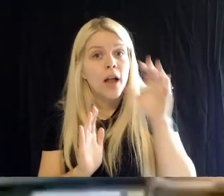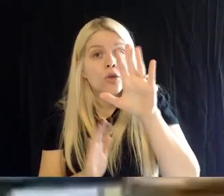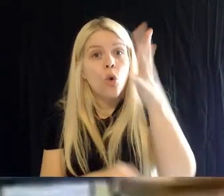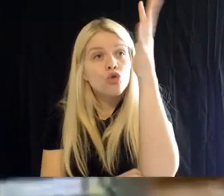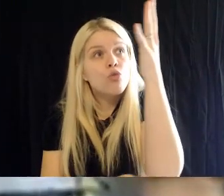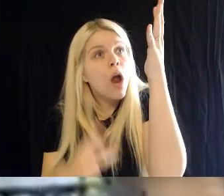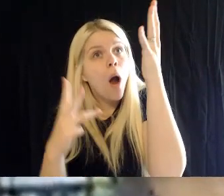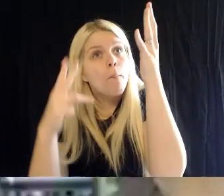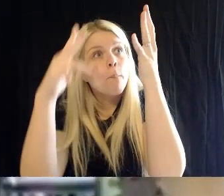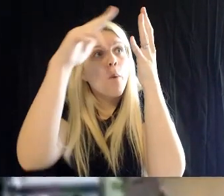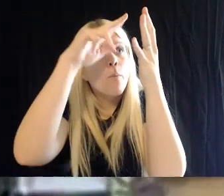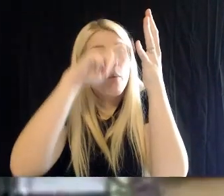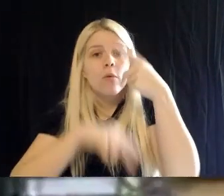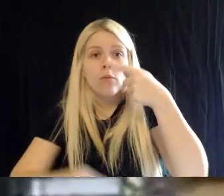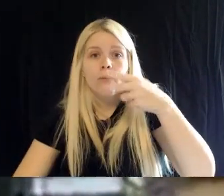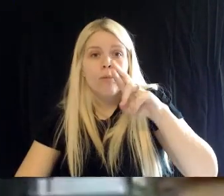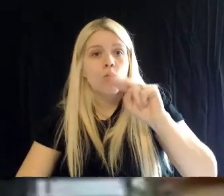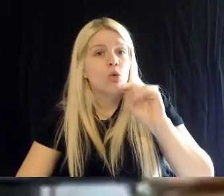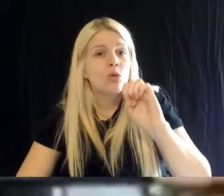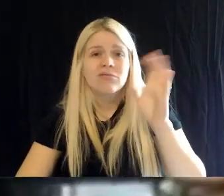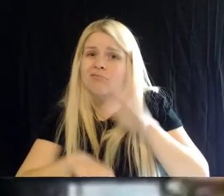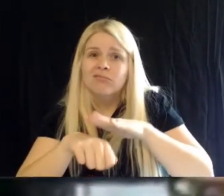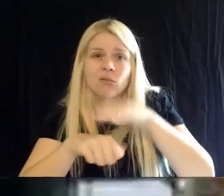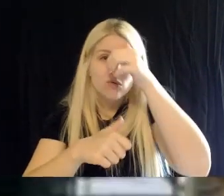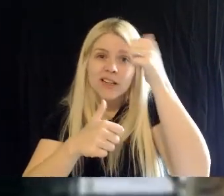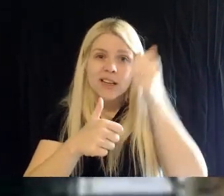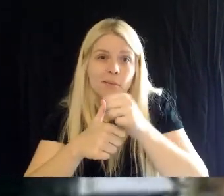remember- be ever mindful that there could be a nest. Rory: Right, yeah.